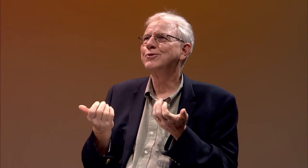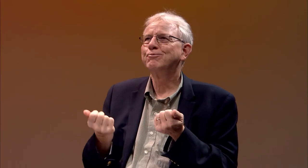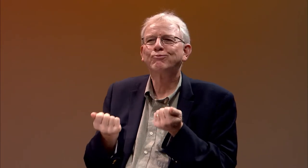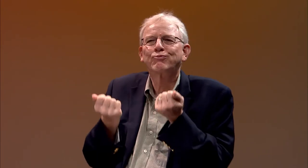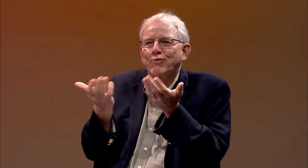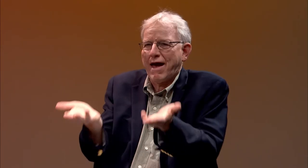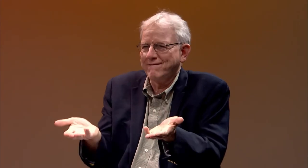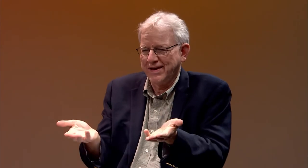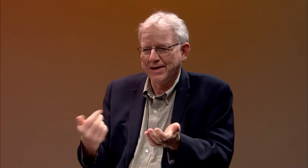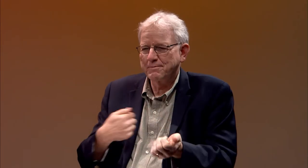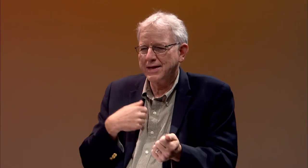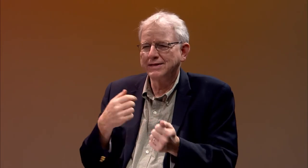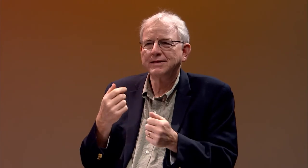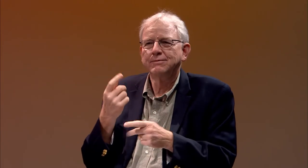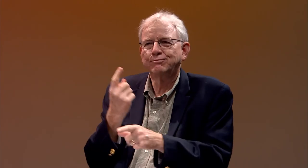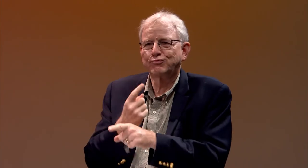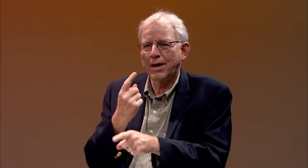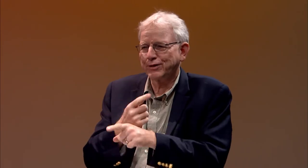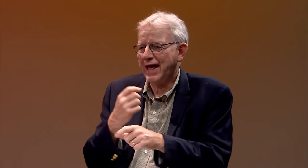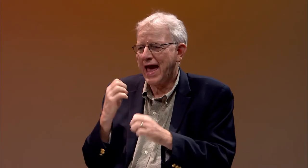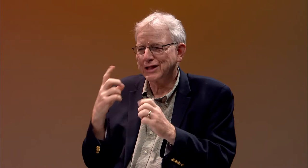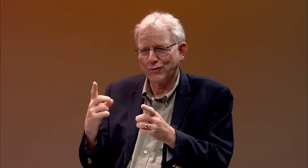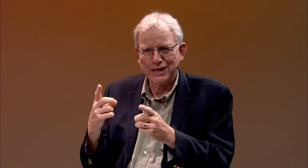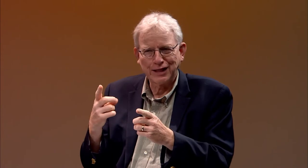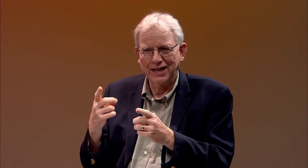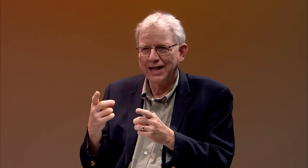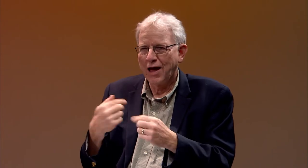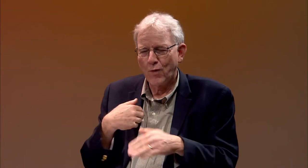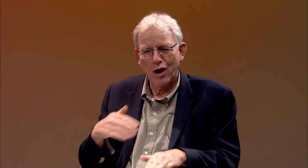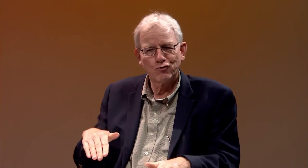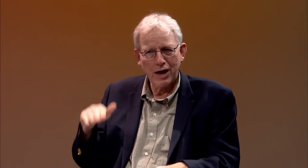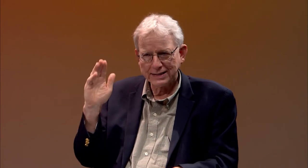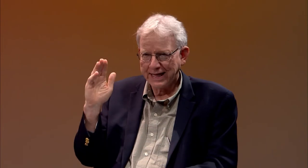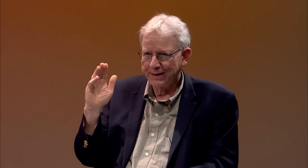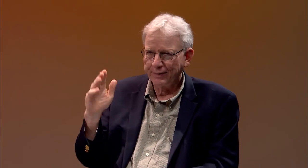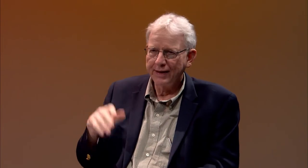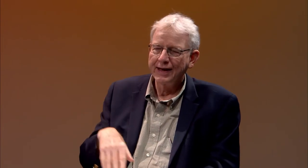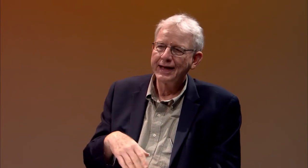And they didn't know how to provide an appropriate education.